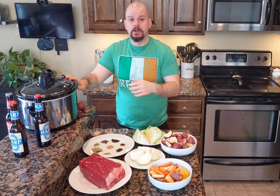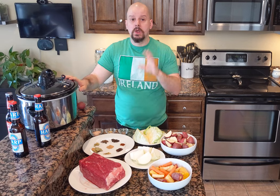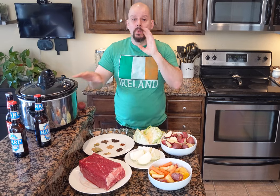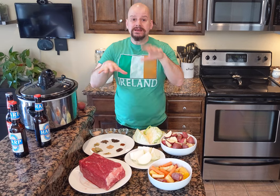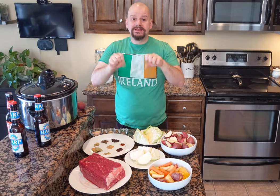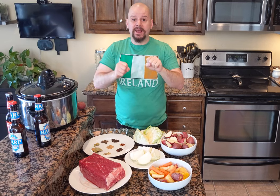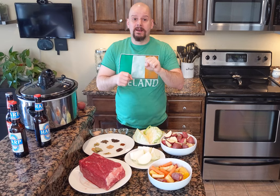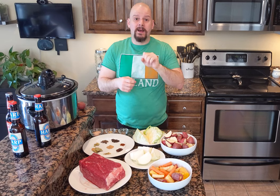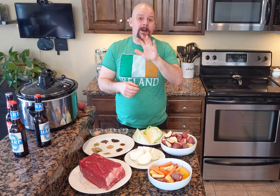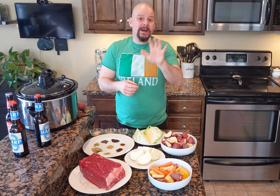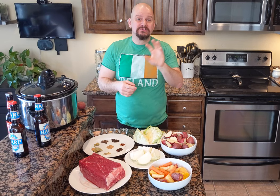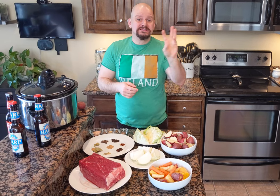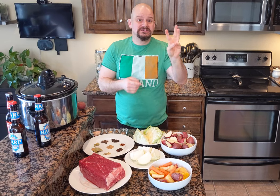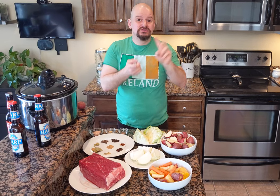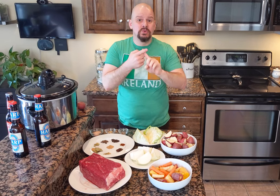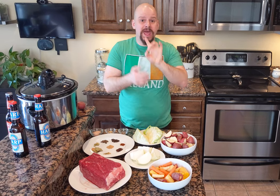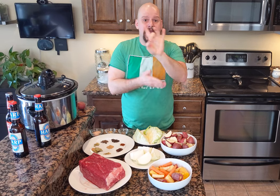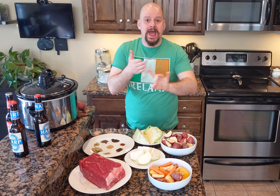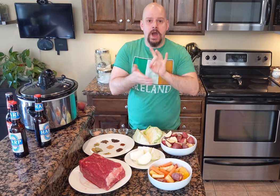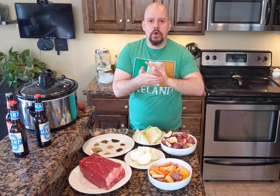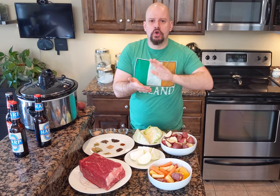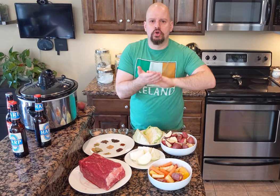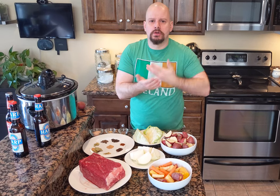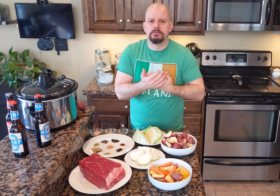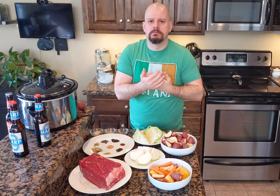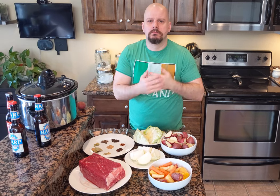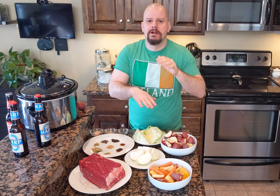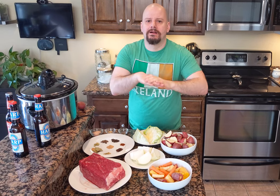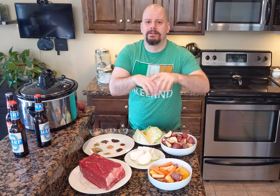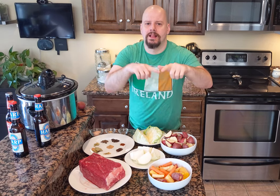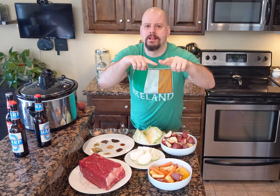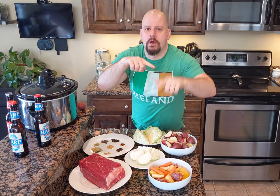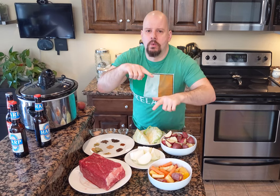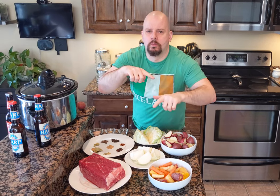It will takes six to eight hours to cook on low.